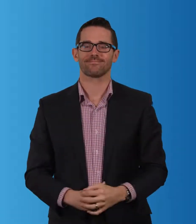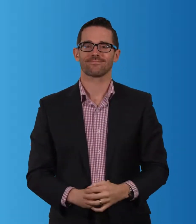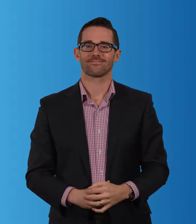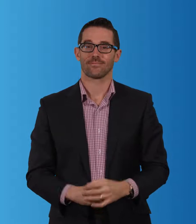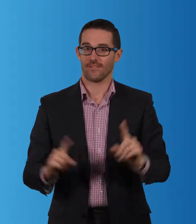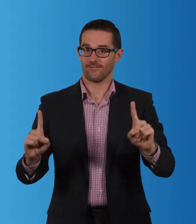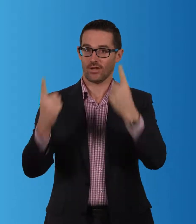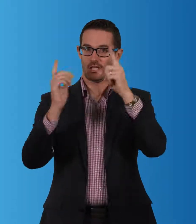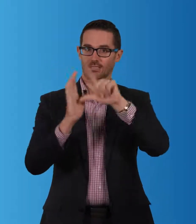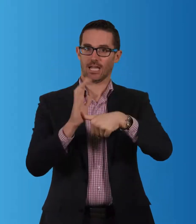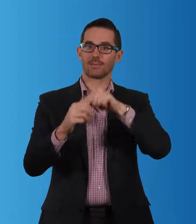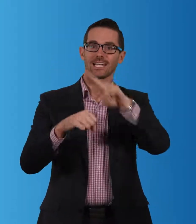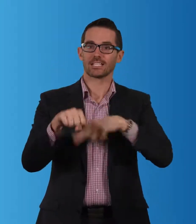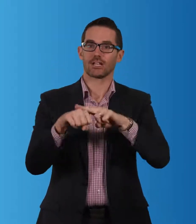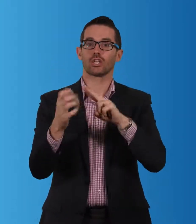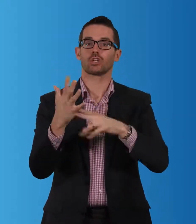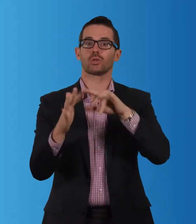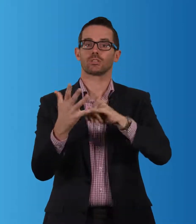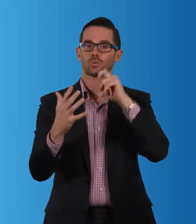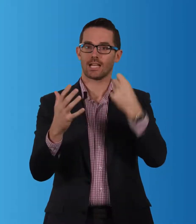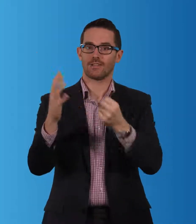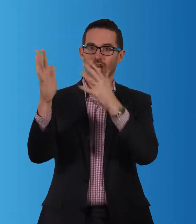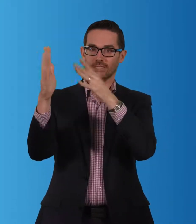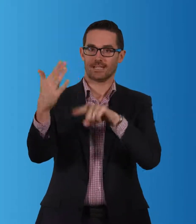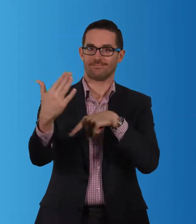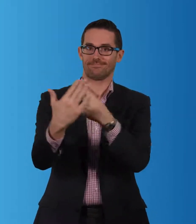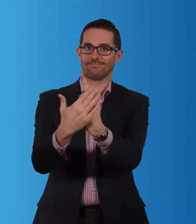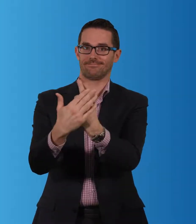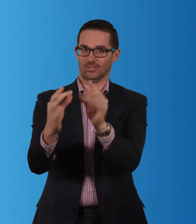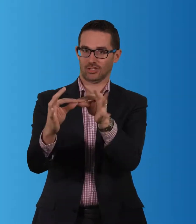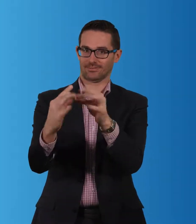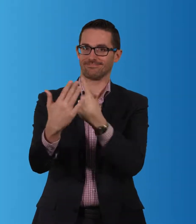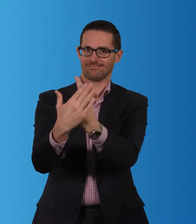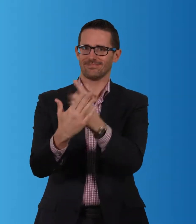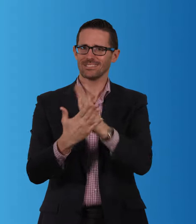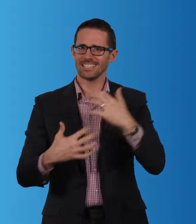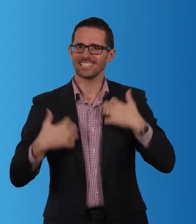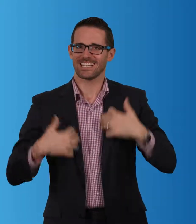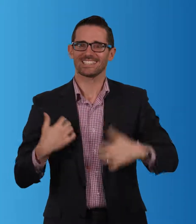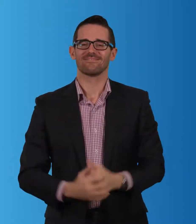For the first time a national news broadcast will be Auslan interpreted, which is great to see.